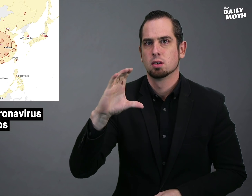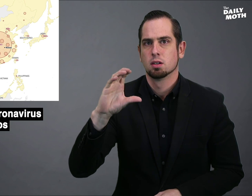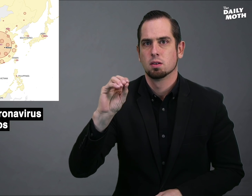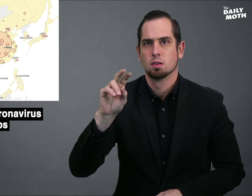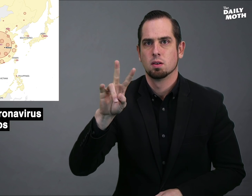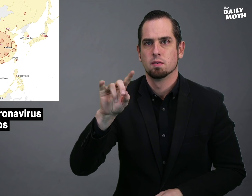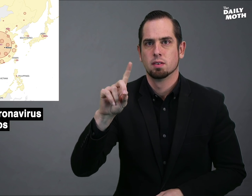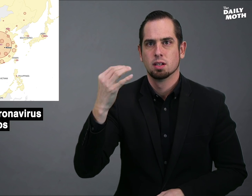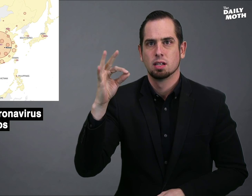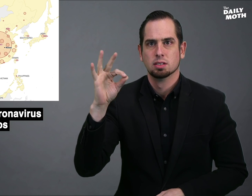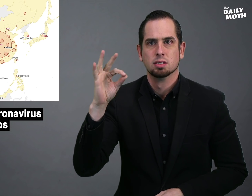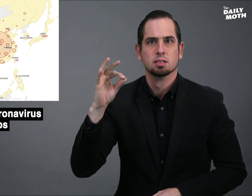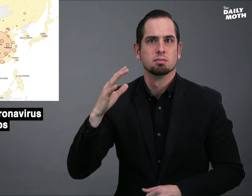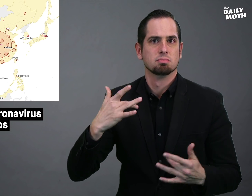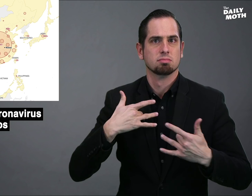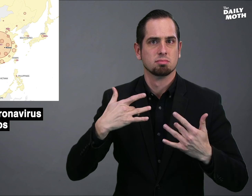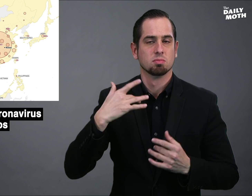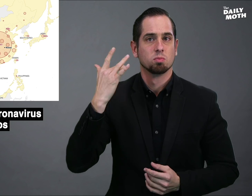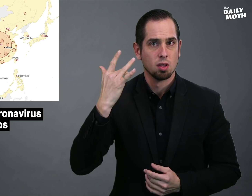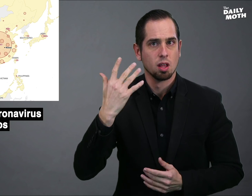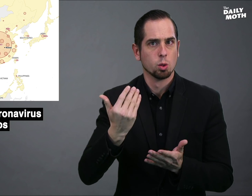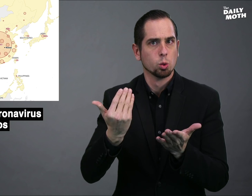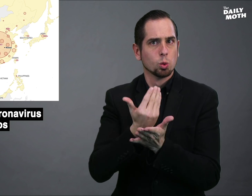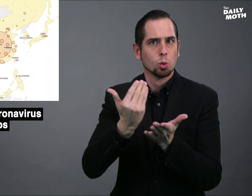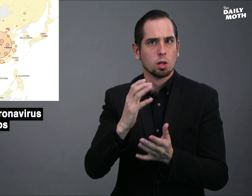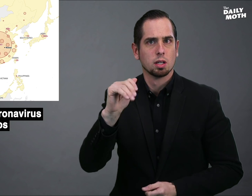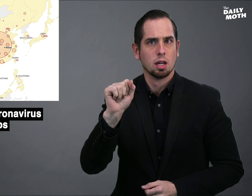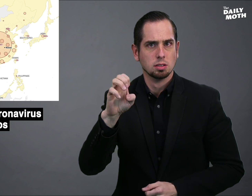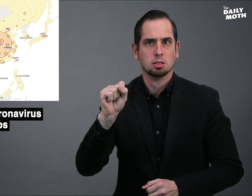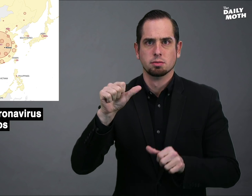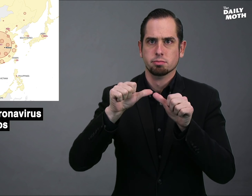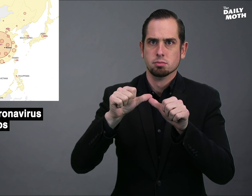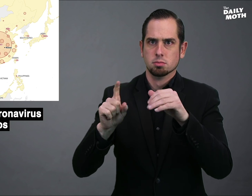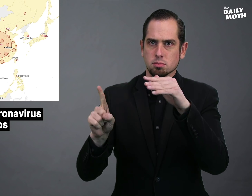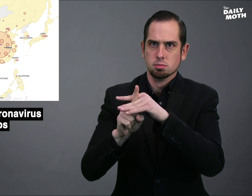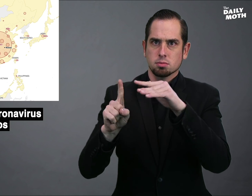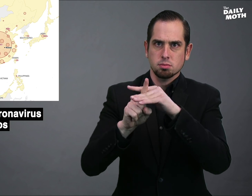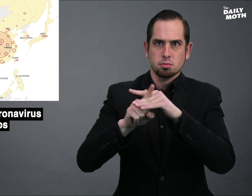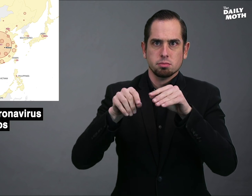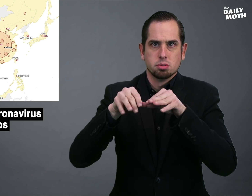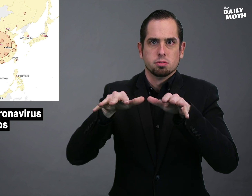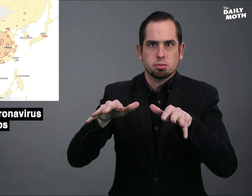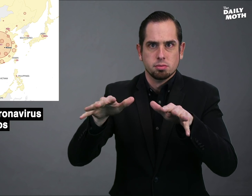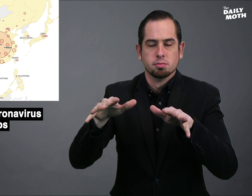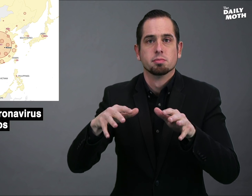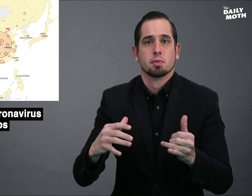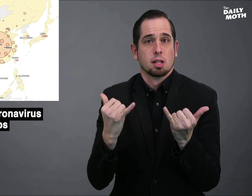(COVID-19) because new cases keep on rising.